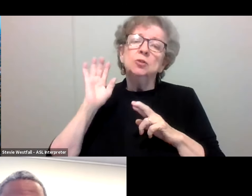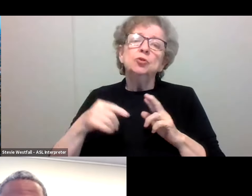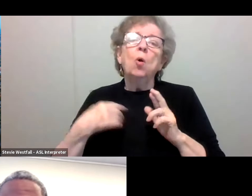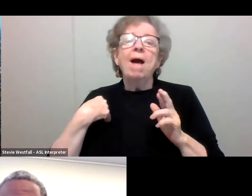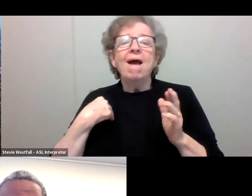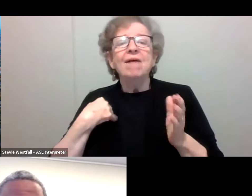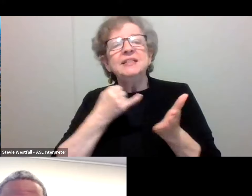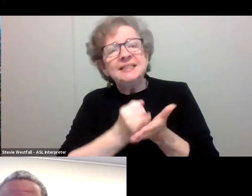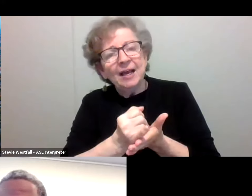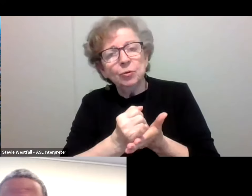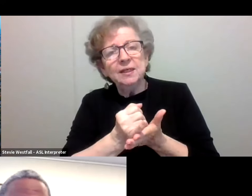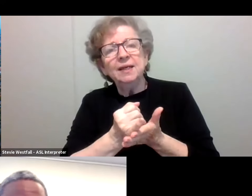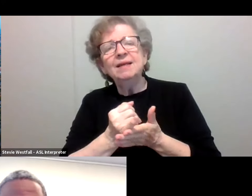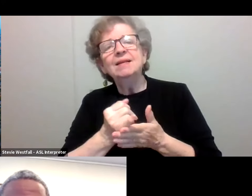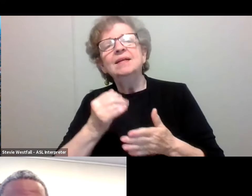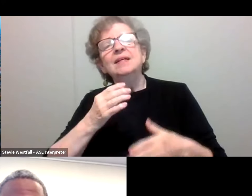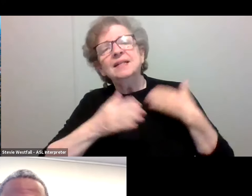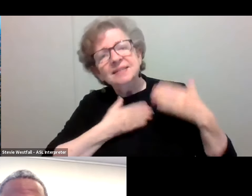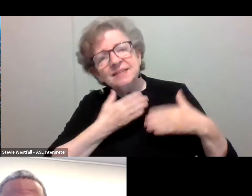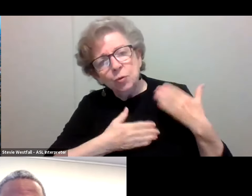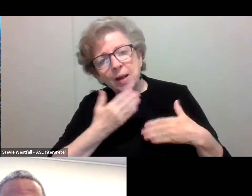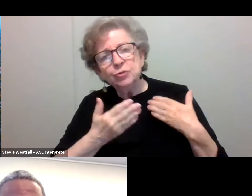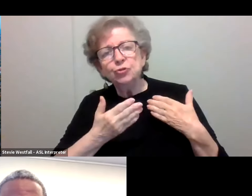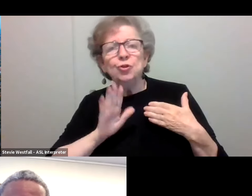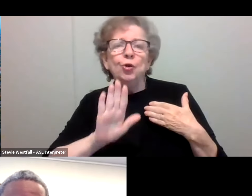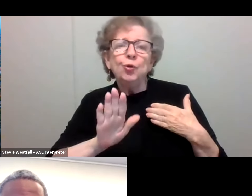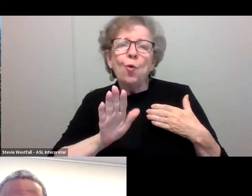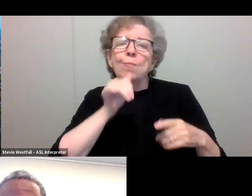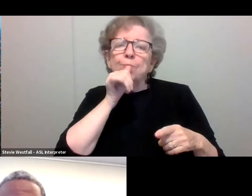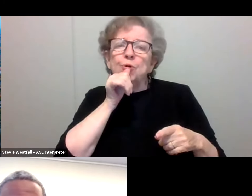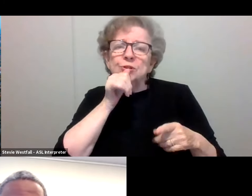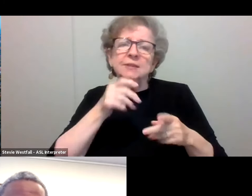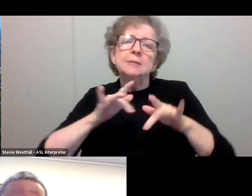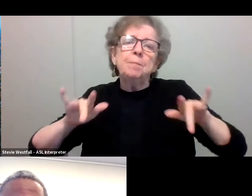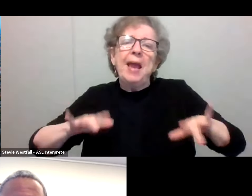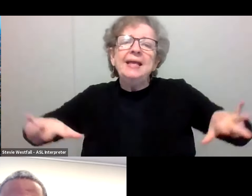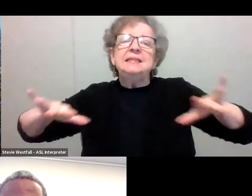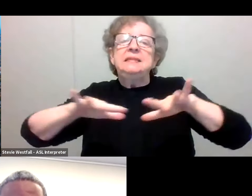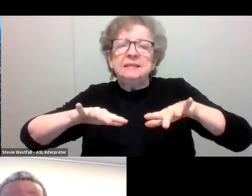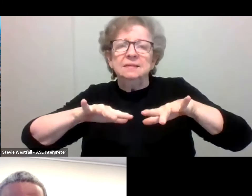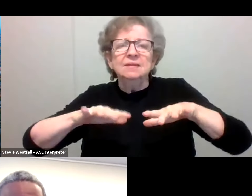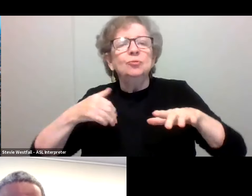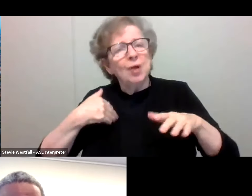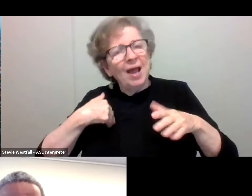you know, watch your personal space and other space, and just have a good time.